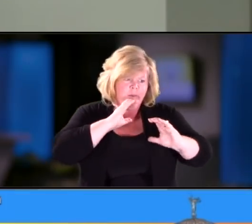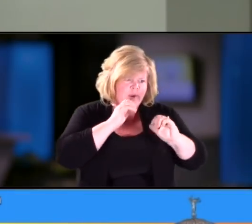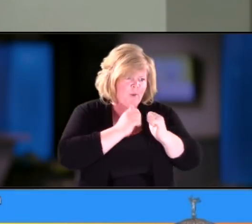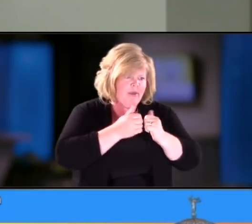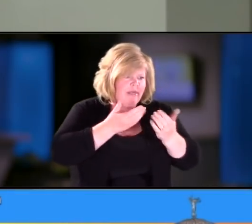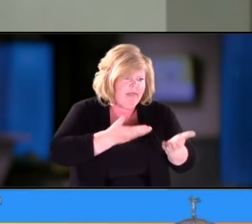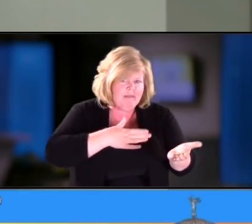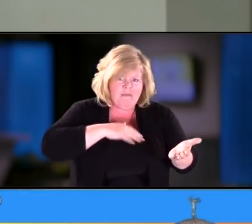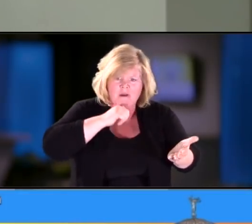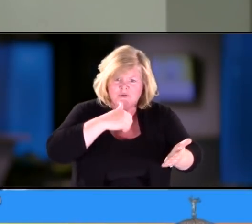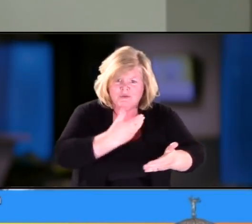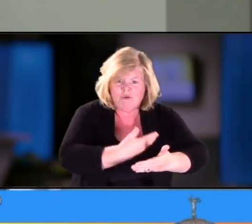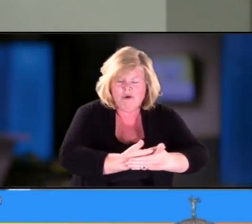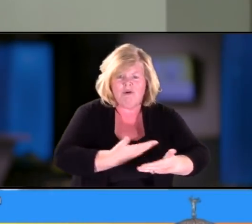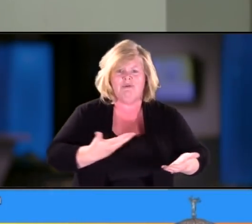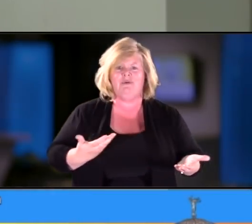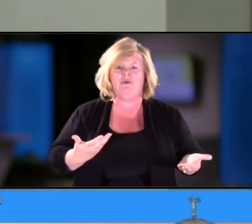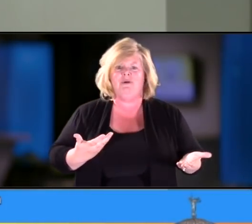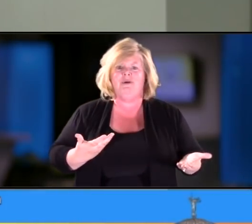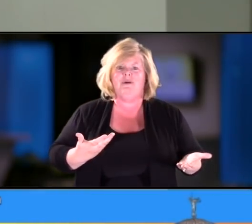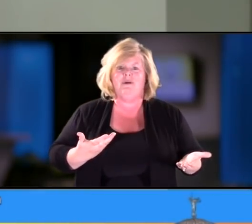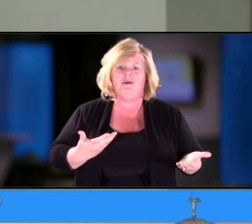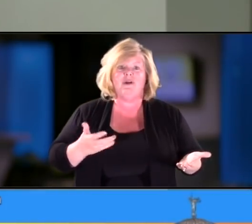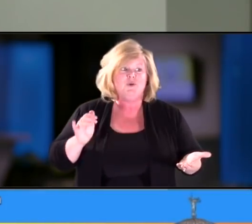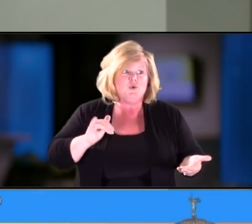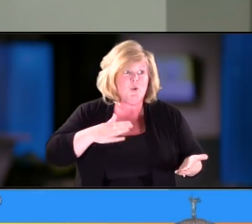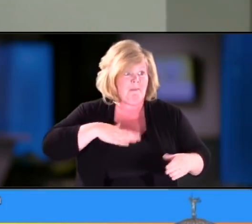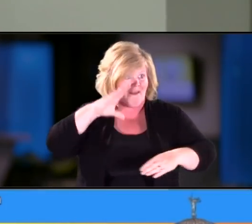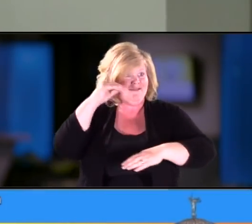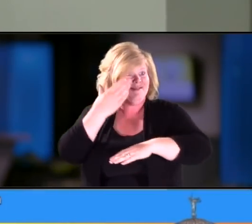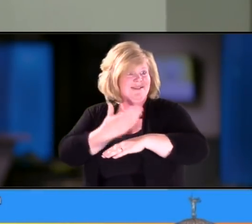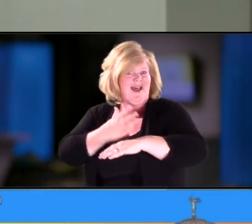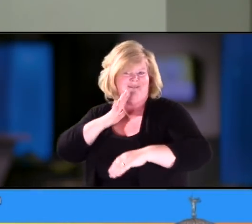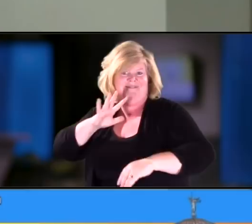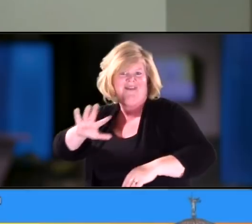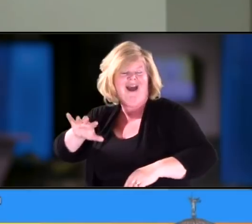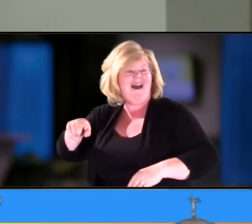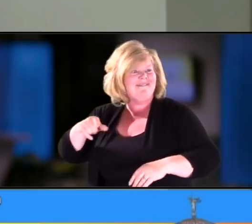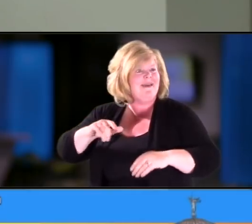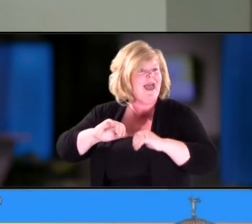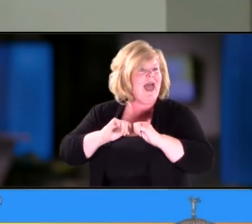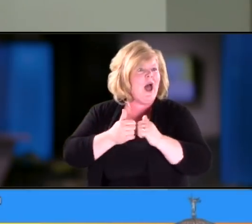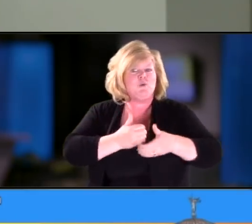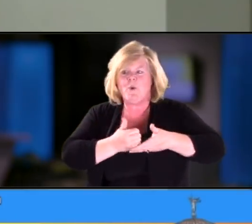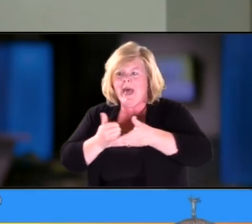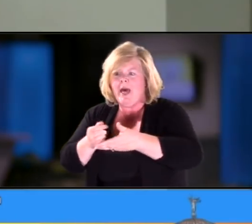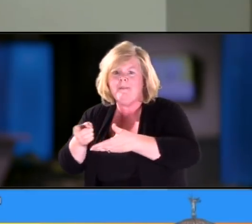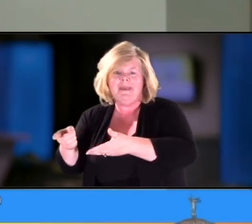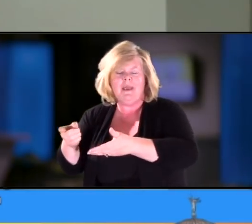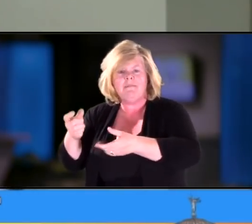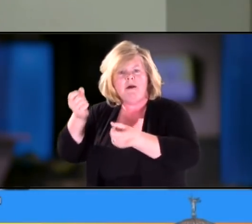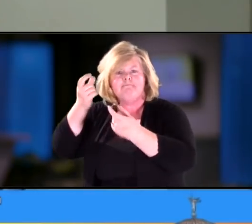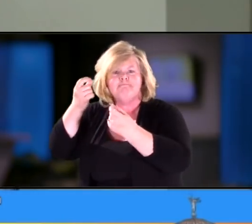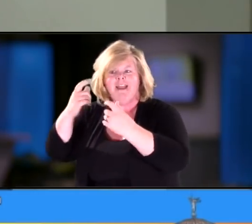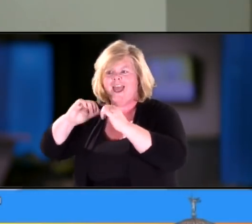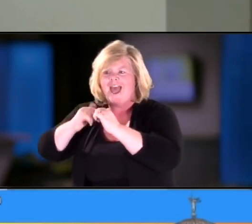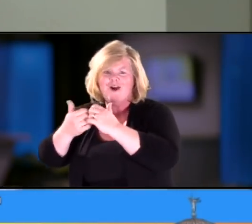How to..how to help my son integrate his play in his love for his sister, into her world